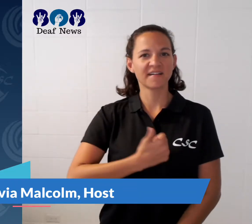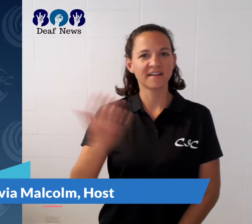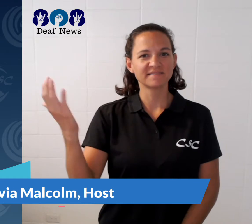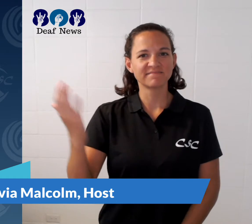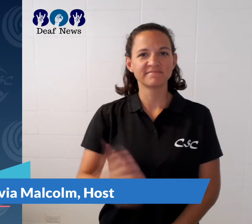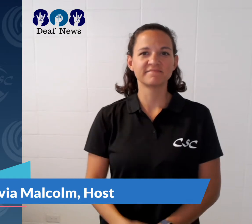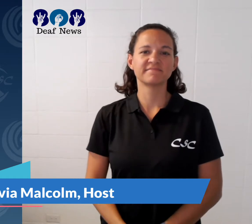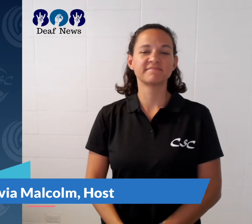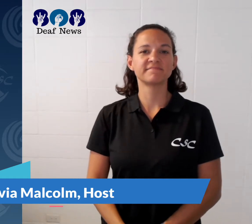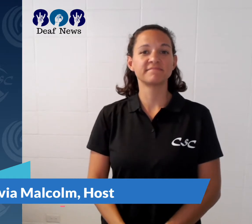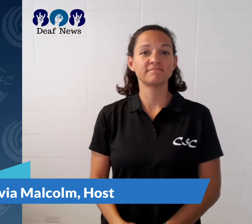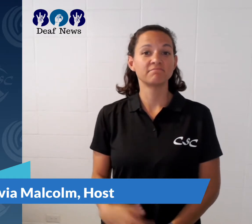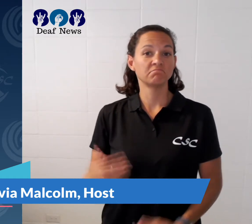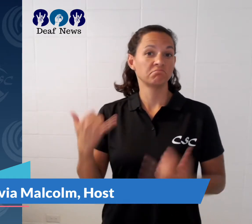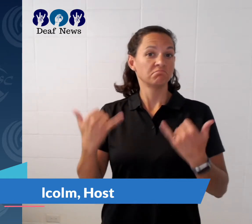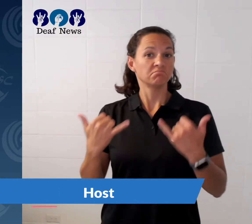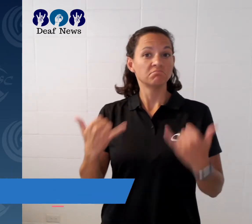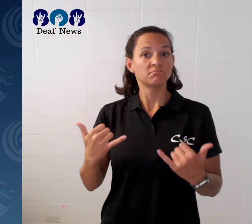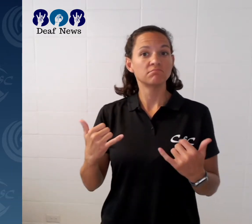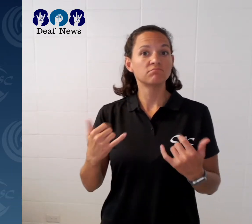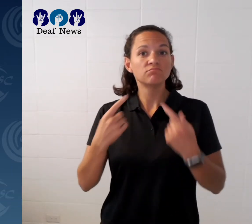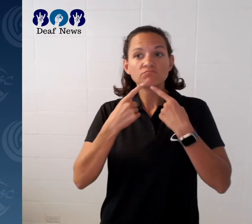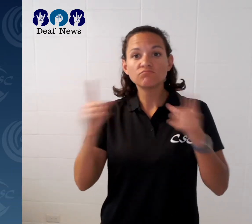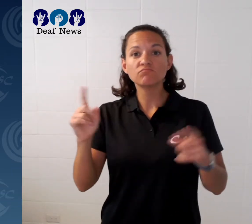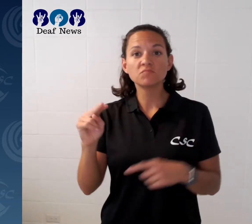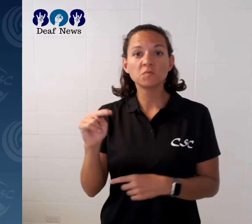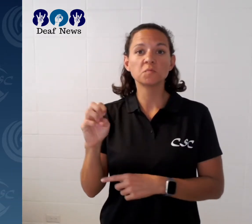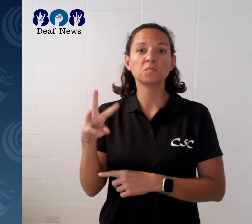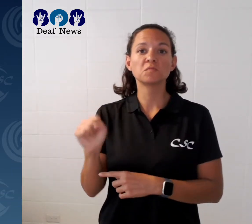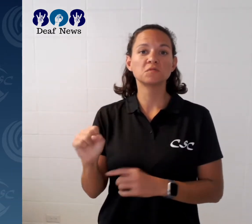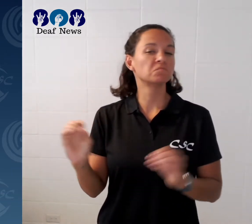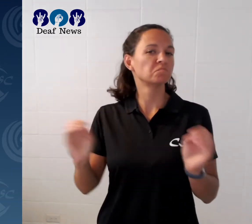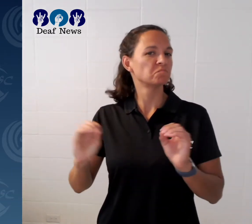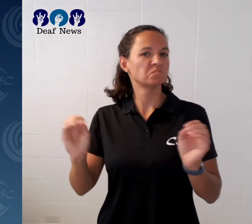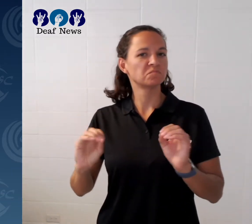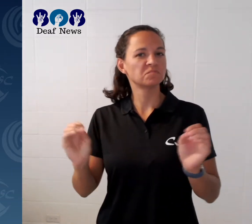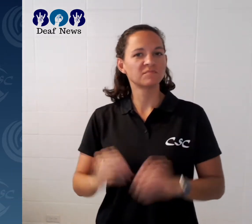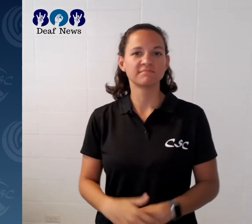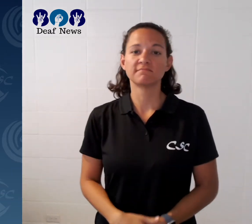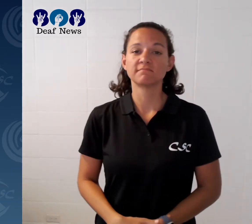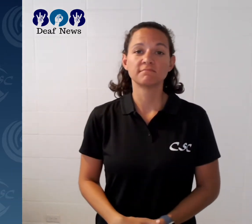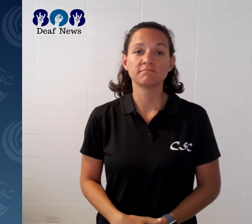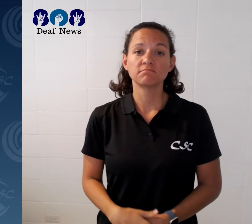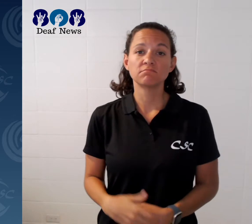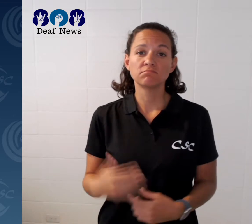Aloha! Thereʻs no current news to report.